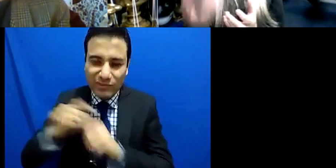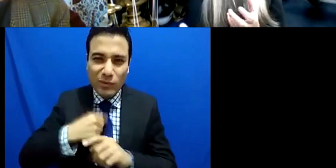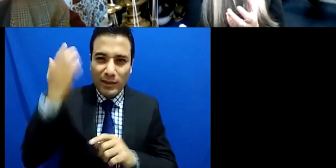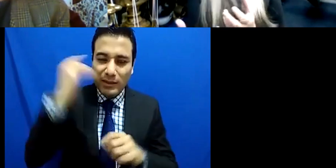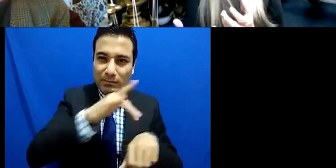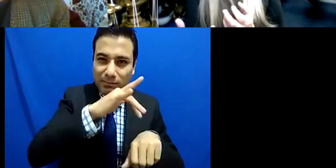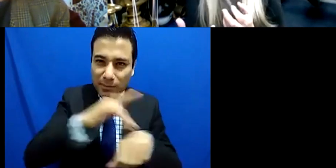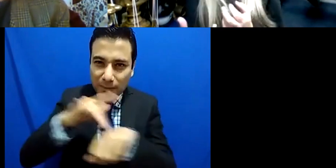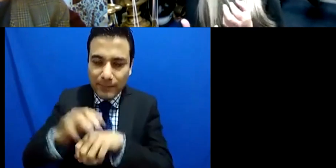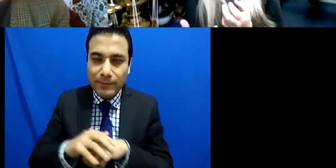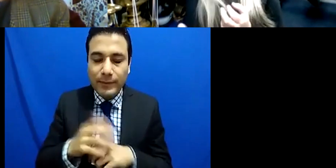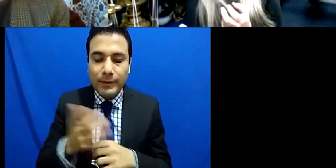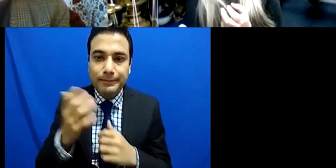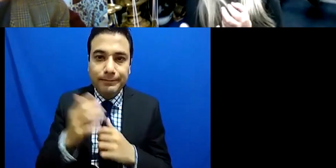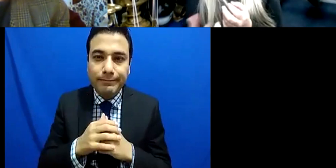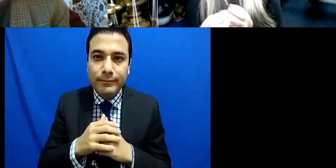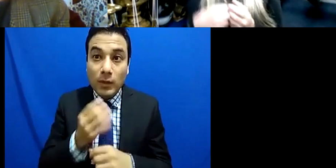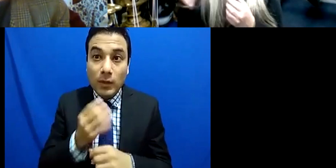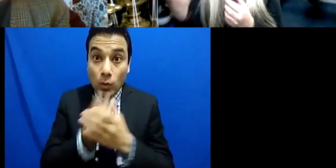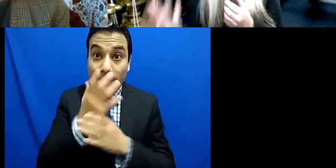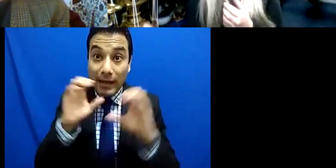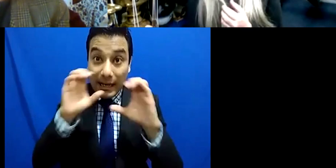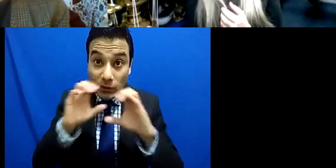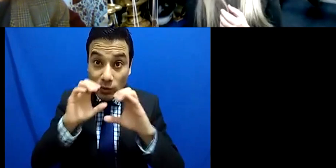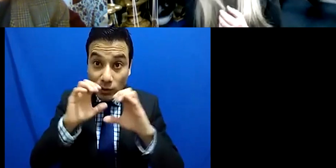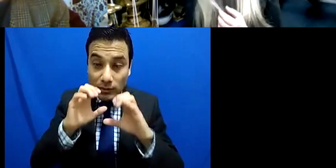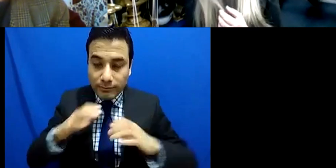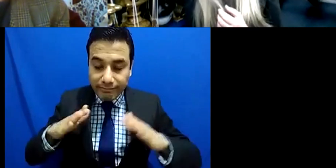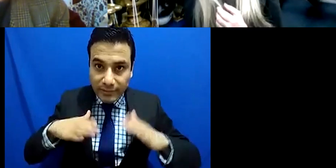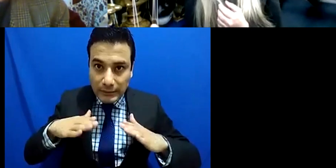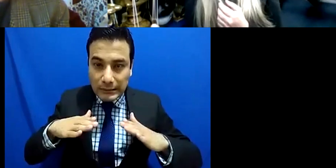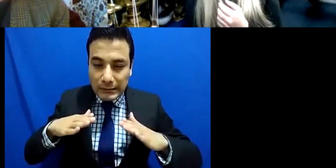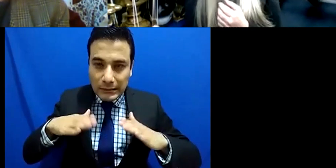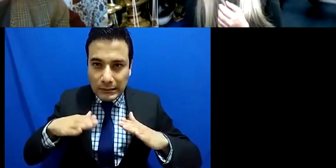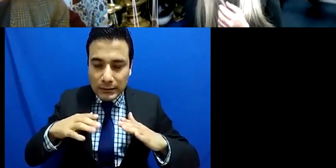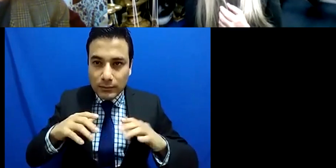conductor whom I've never met before play it with an orchestra whom I've never performed with before